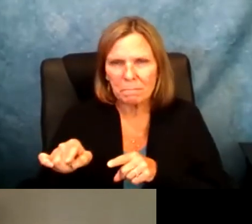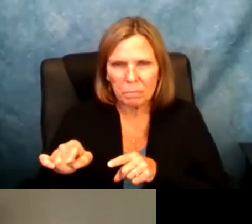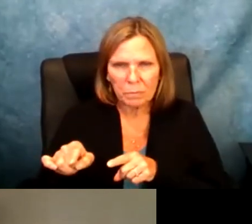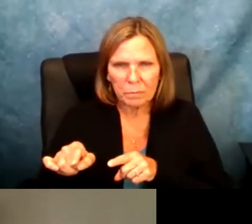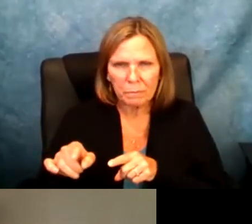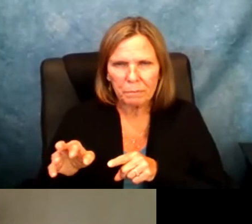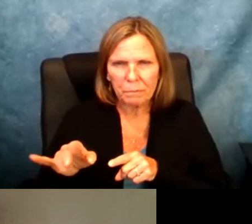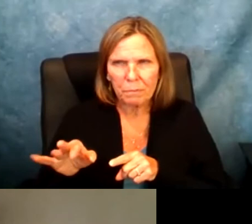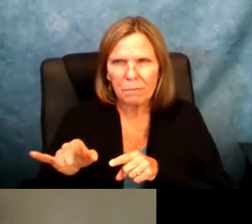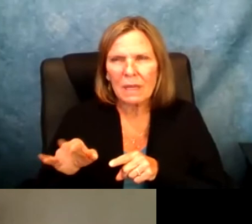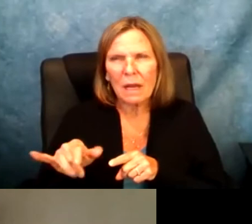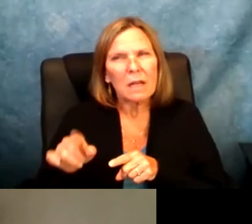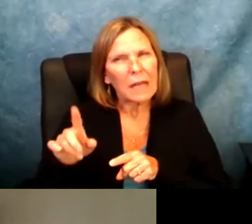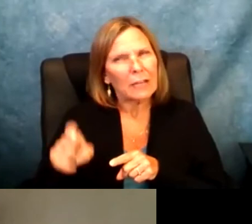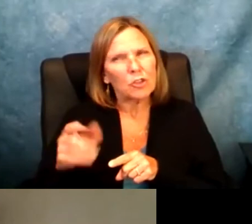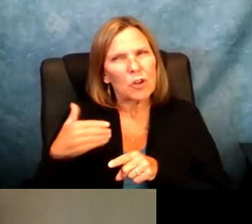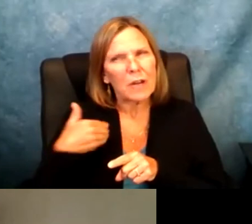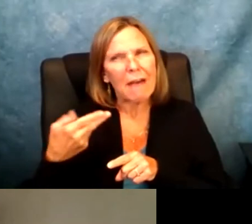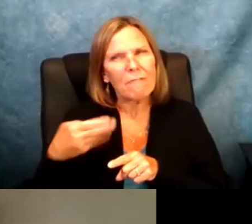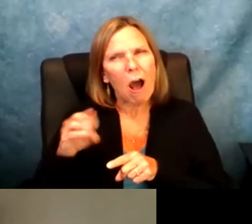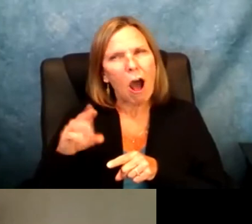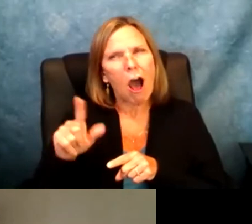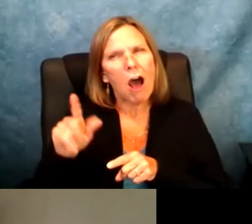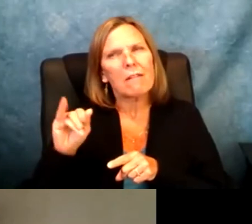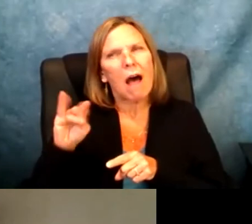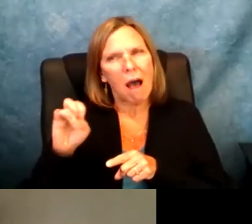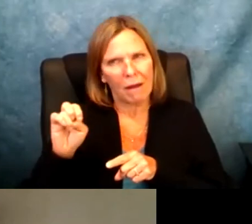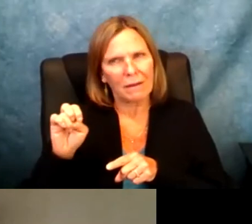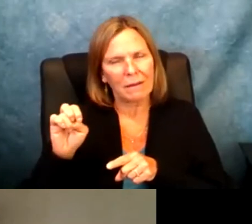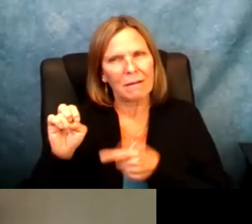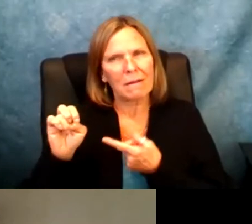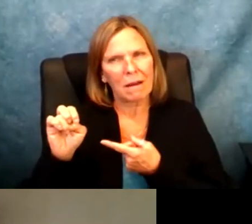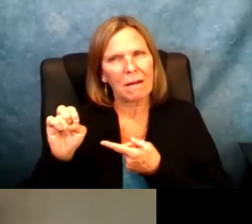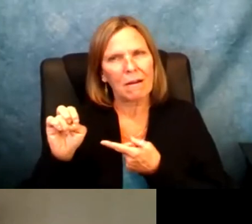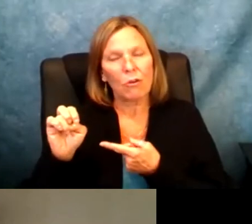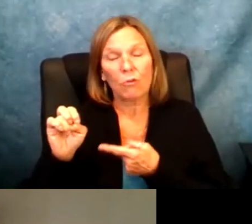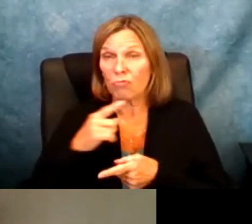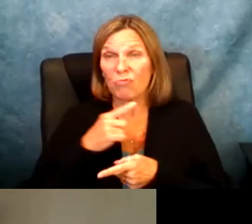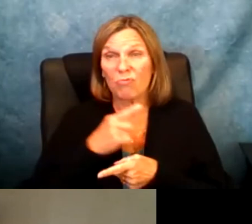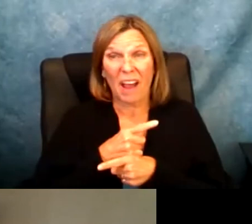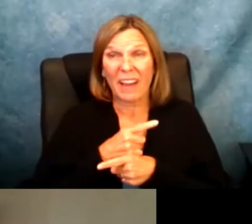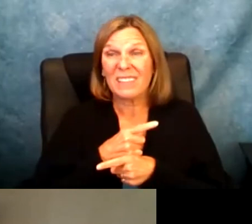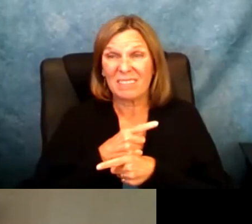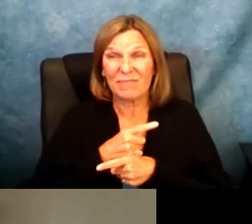also what was said in the chat about there being a hotline. I think